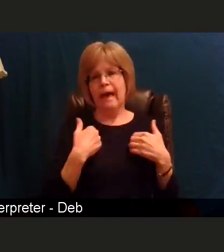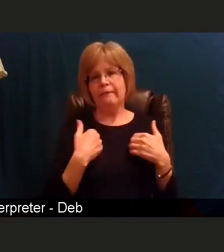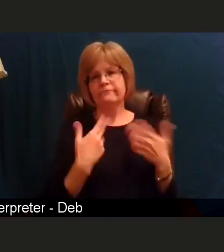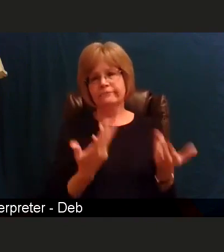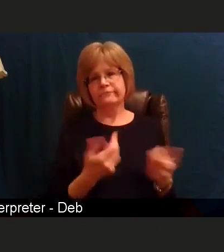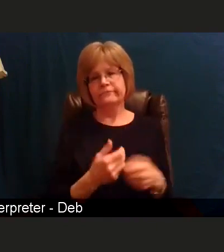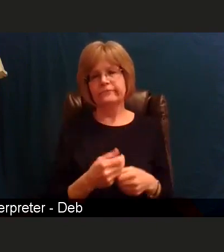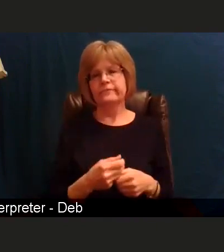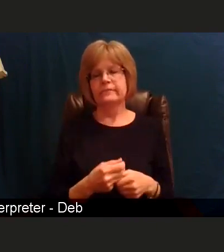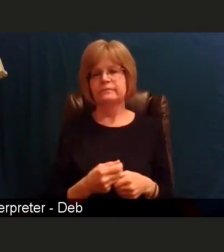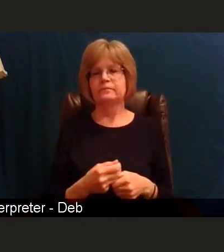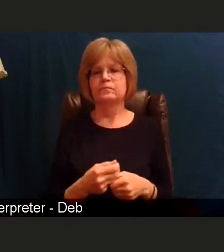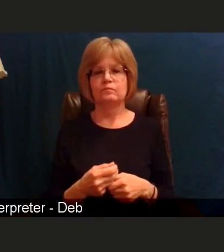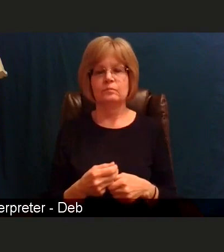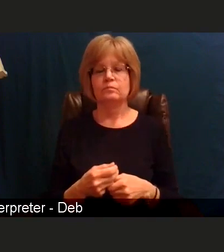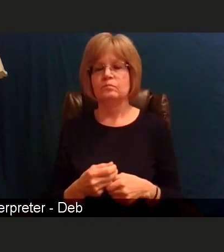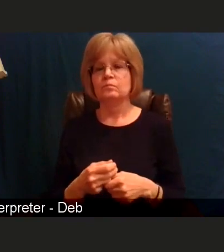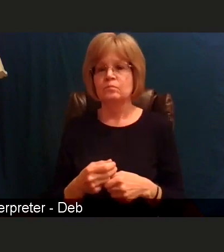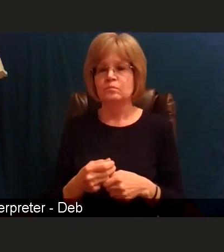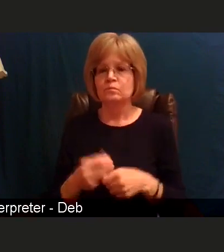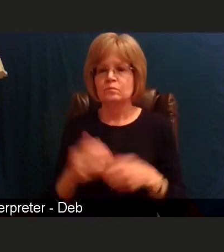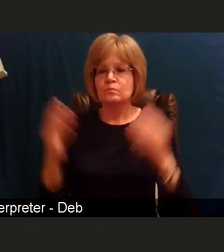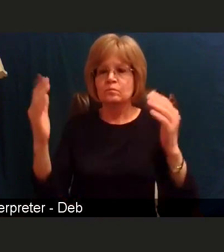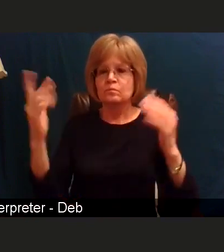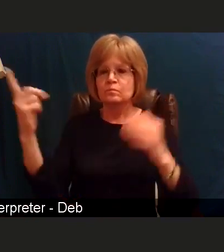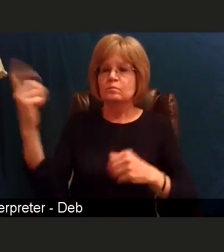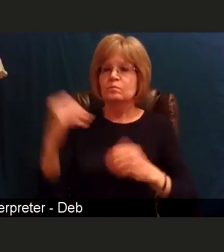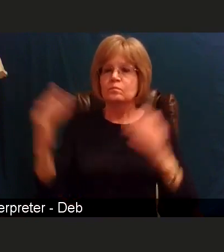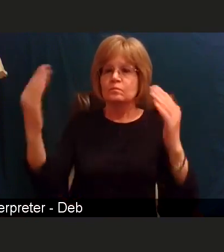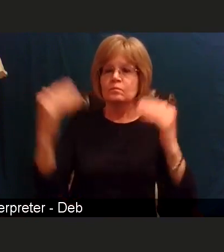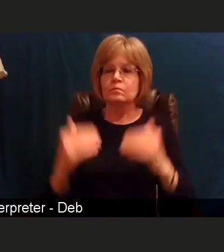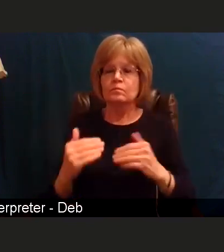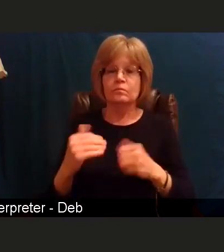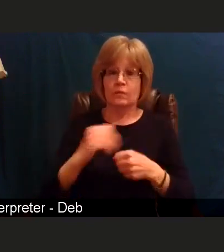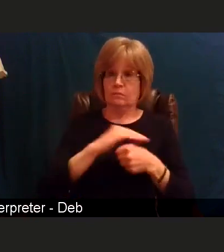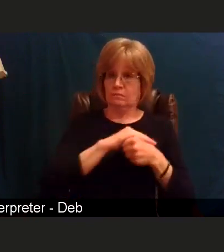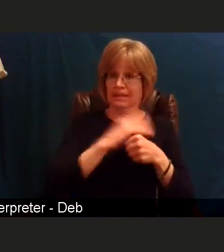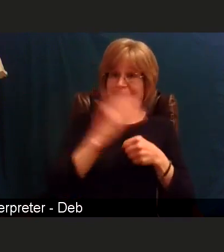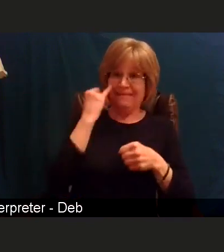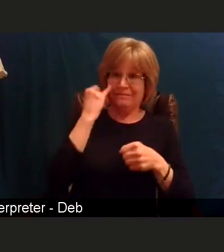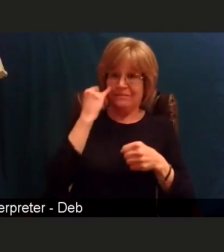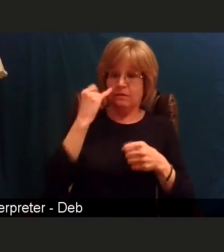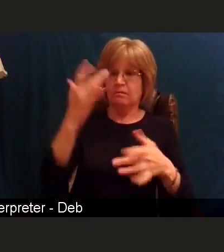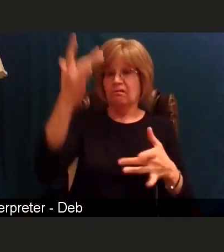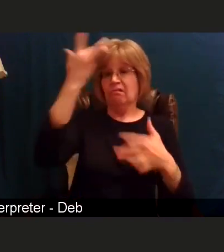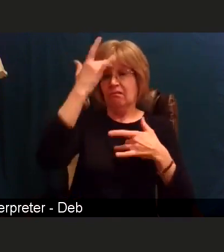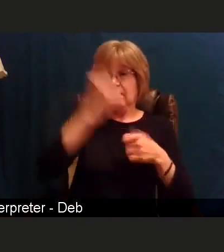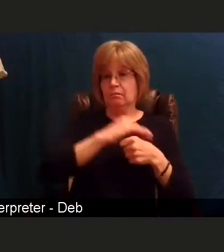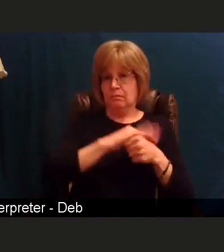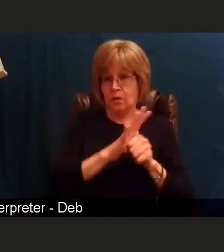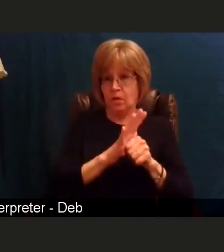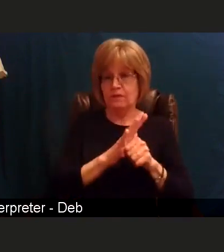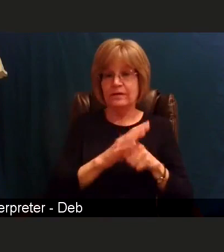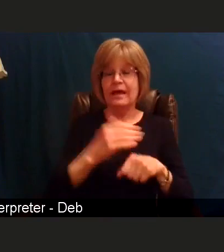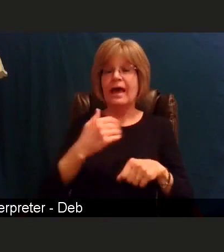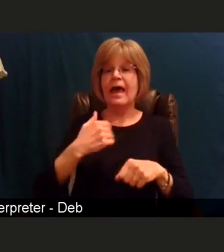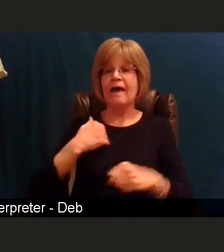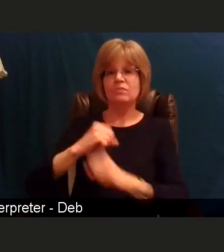Does contracting the COVID-19 virus provide you with immunity such as occurs with measles or chicken pox?